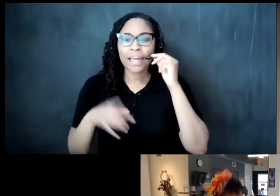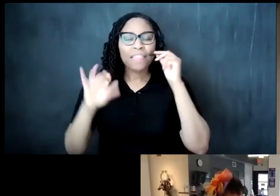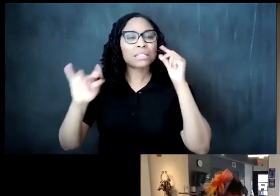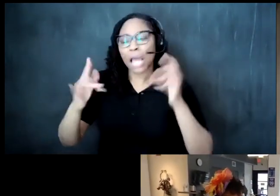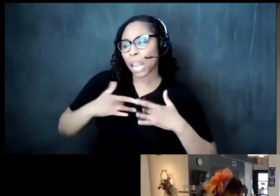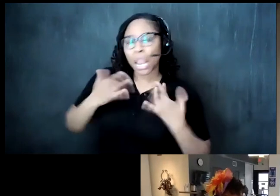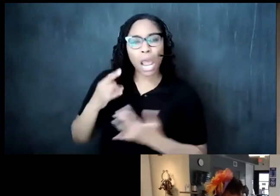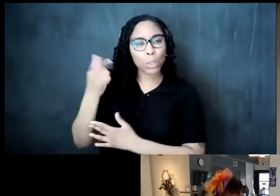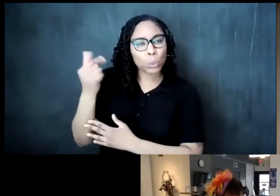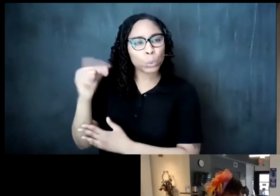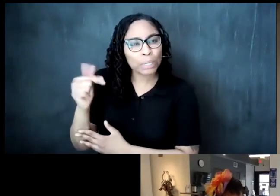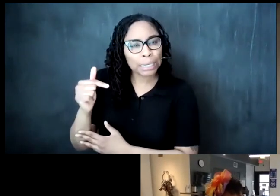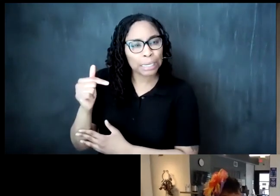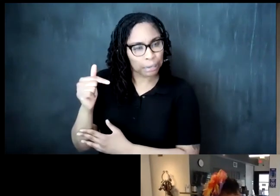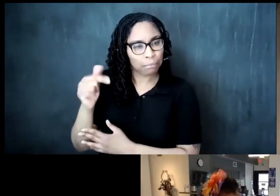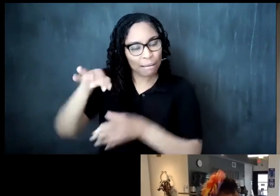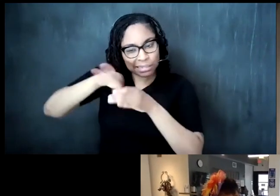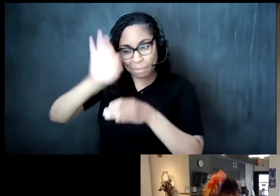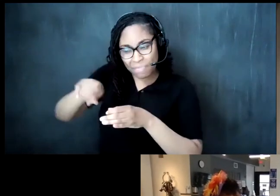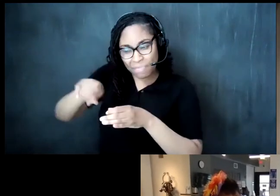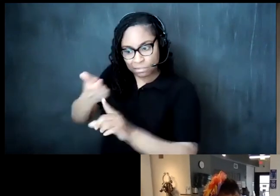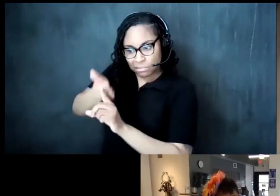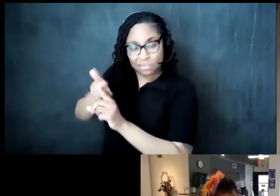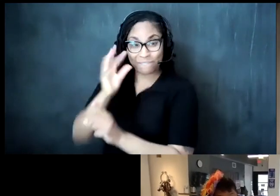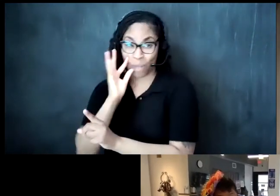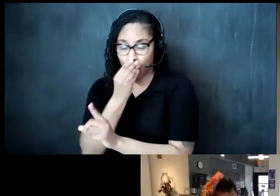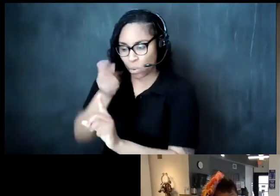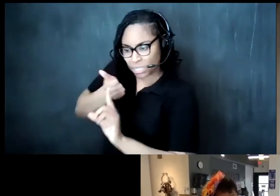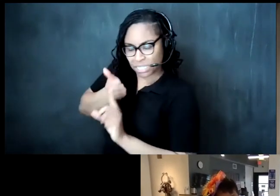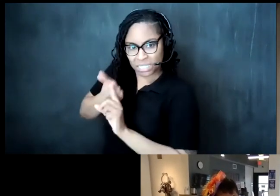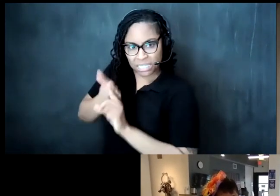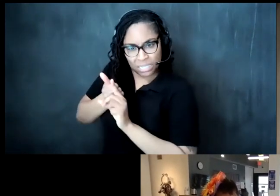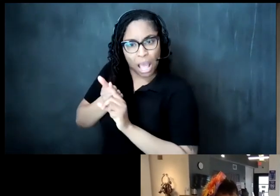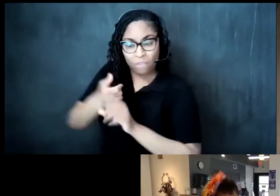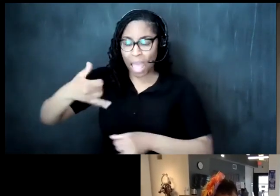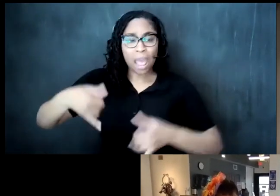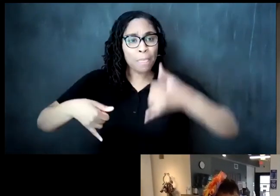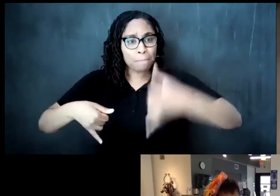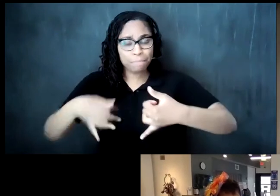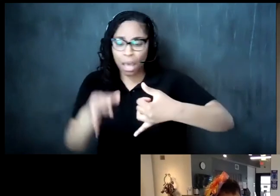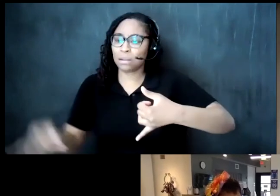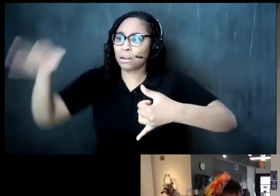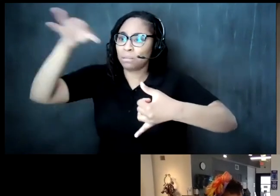an actual flower and you put the hot water in it and the flower blooms in the pot so that's a green